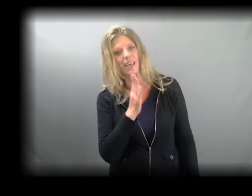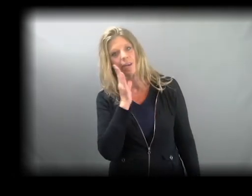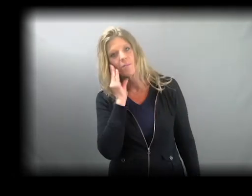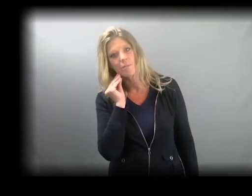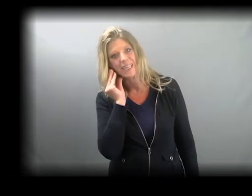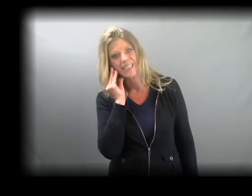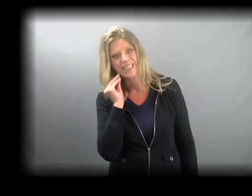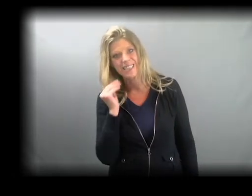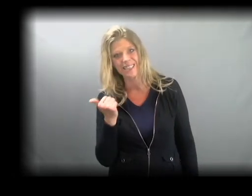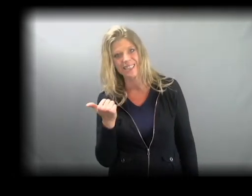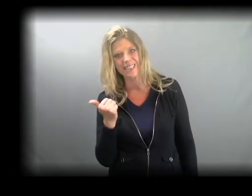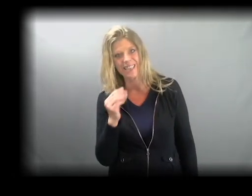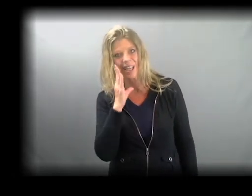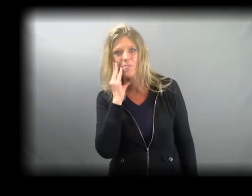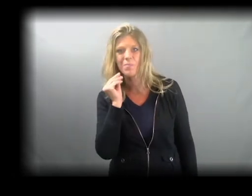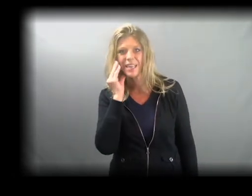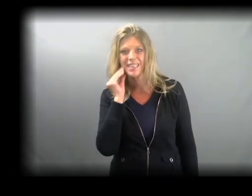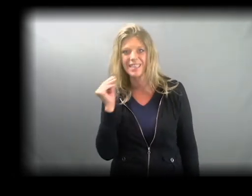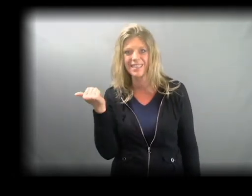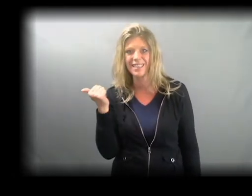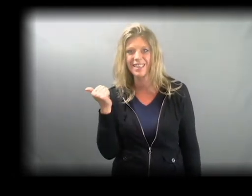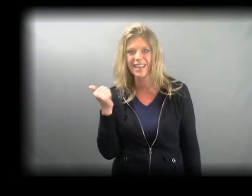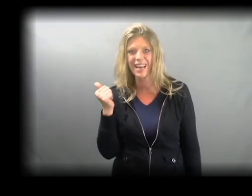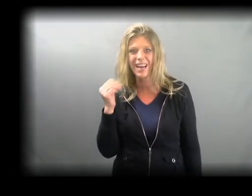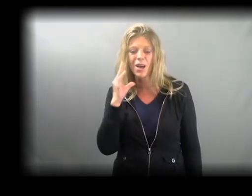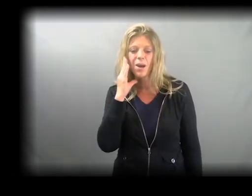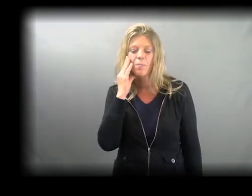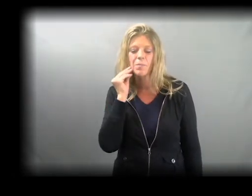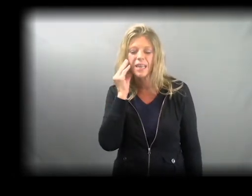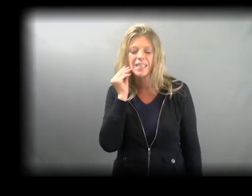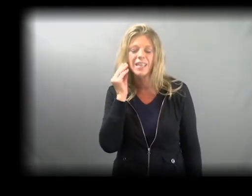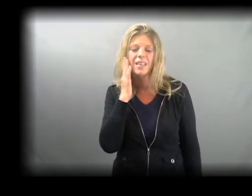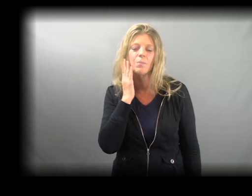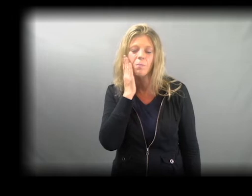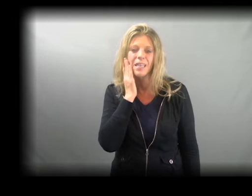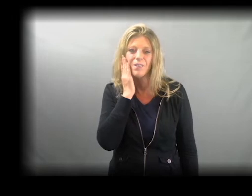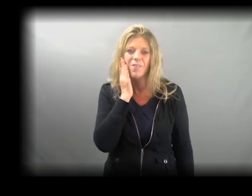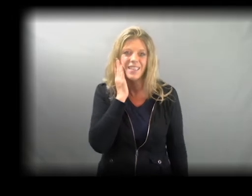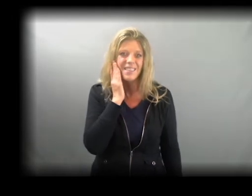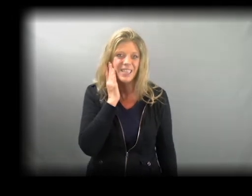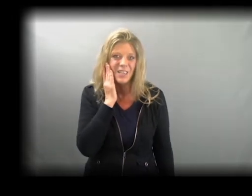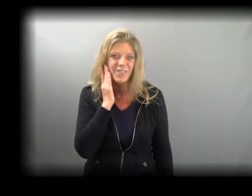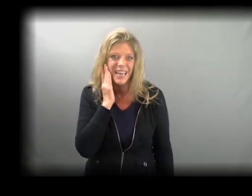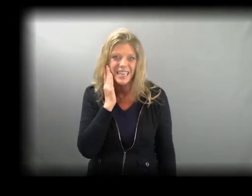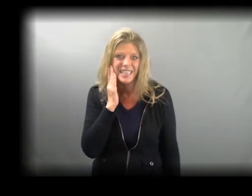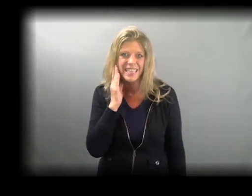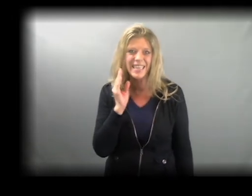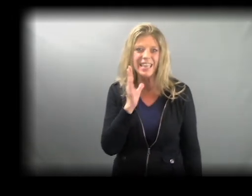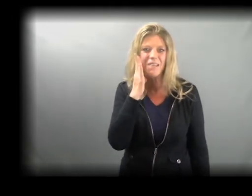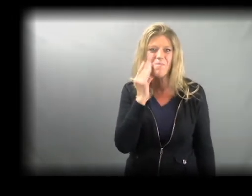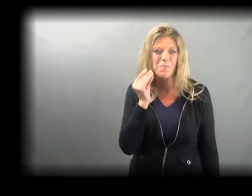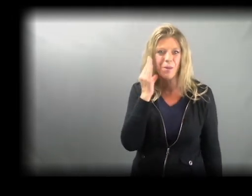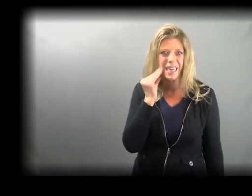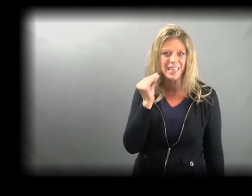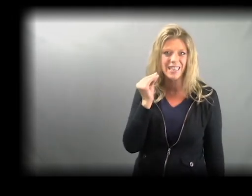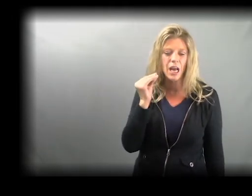PEACHES PEACH Like the peach fuzz on your face. PEACH